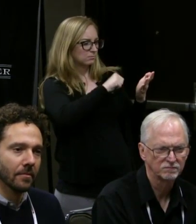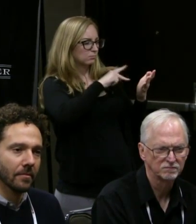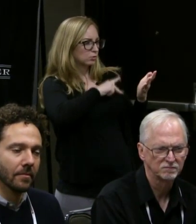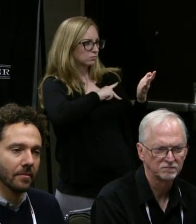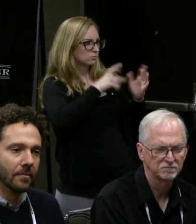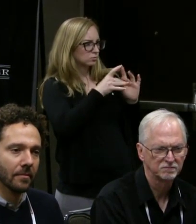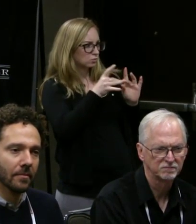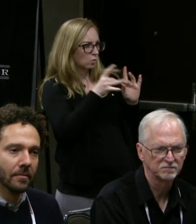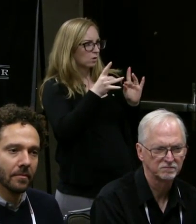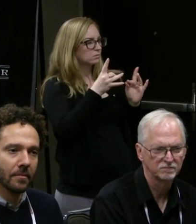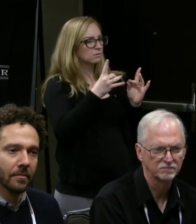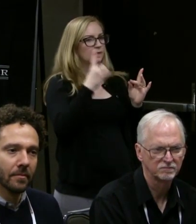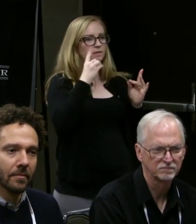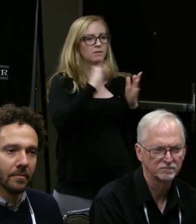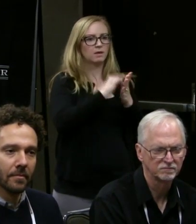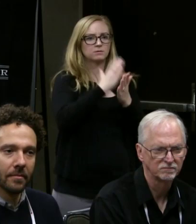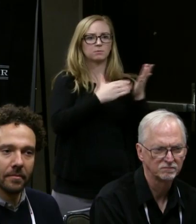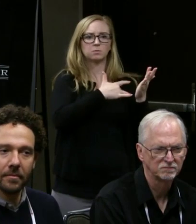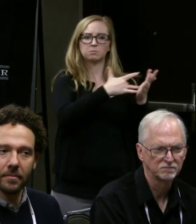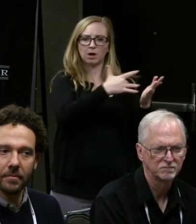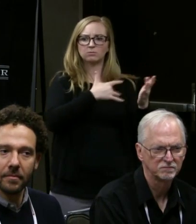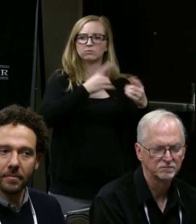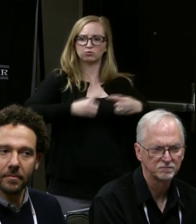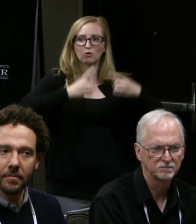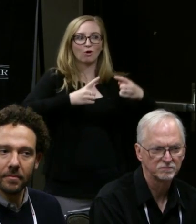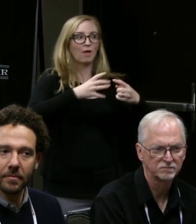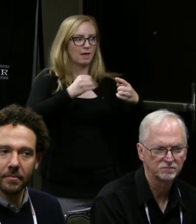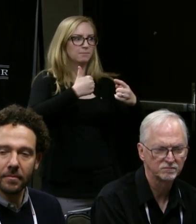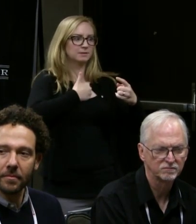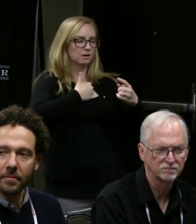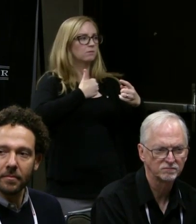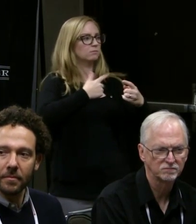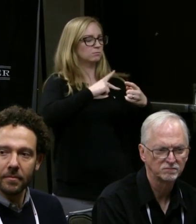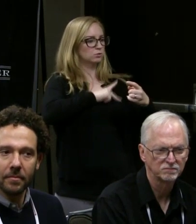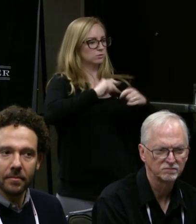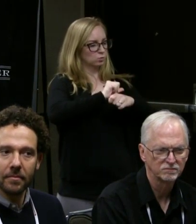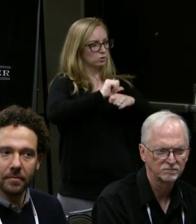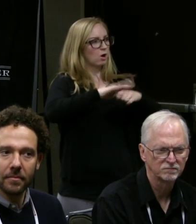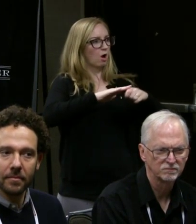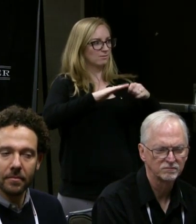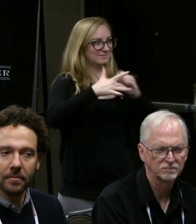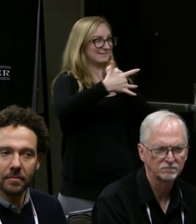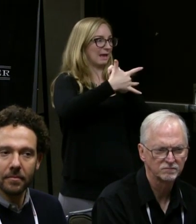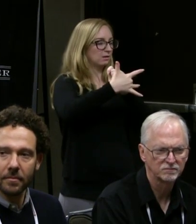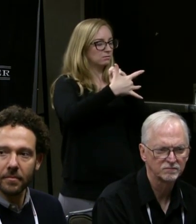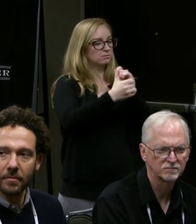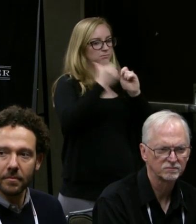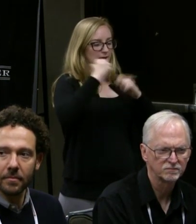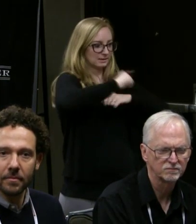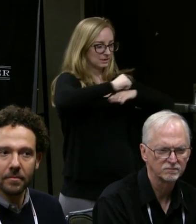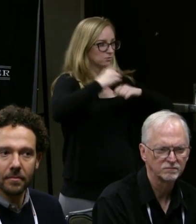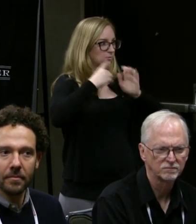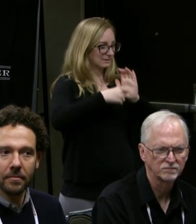we often struggle with in the production I worked on was we're in tech, we're backstage and we were fortunate to have